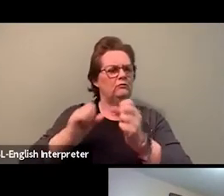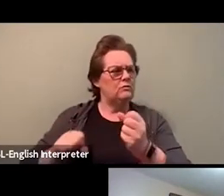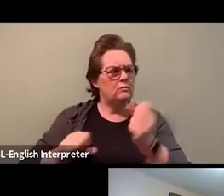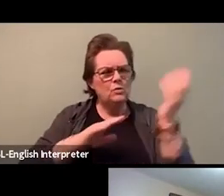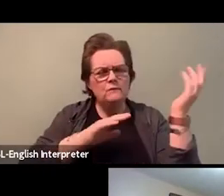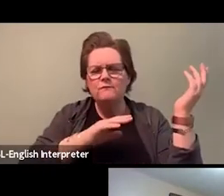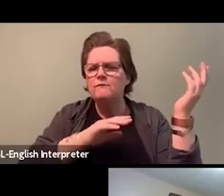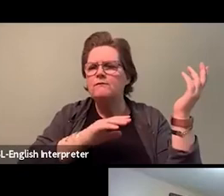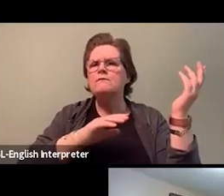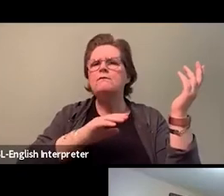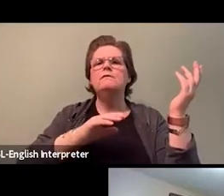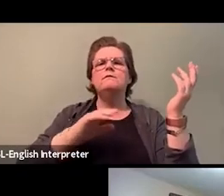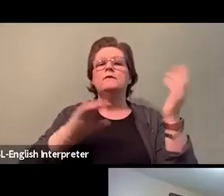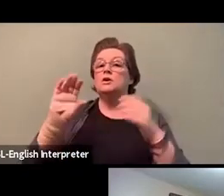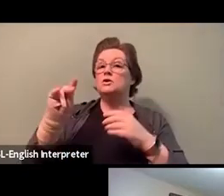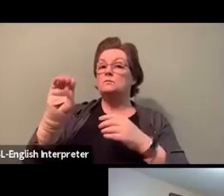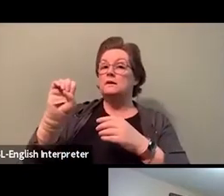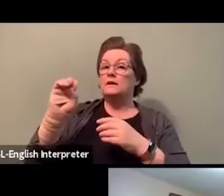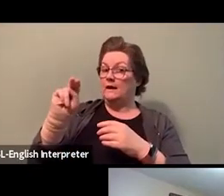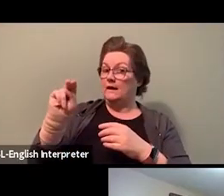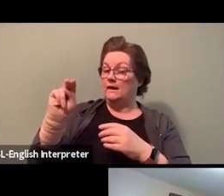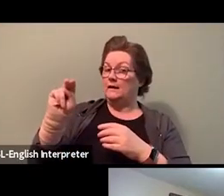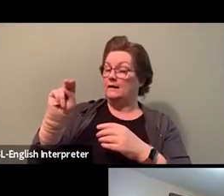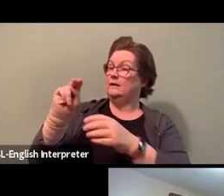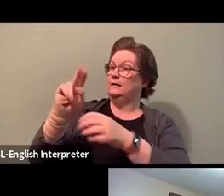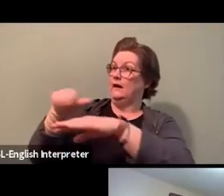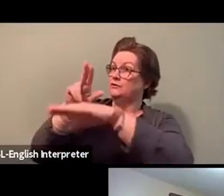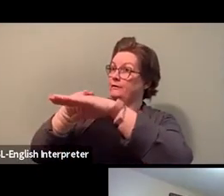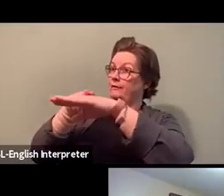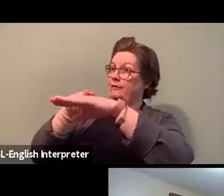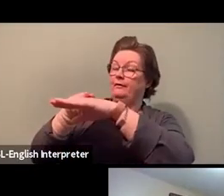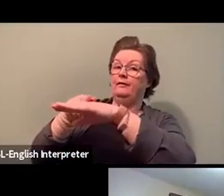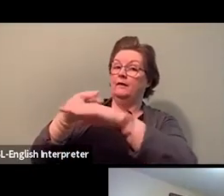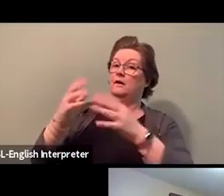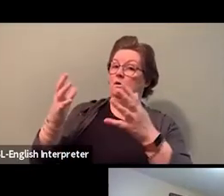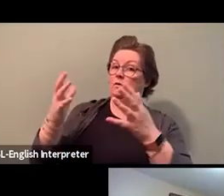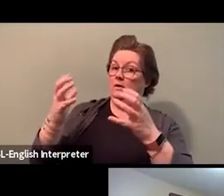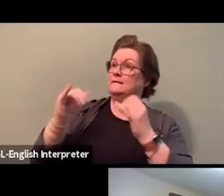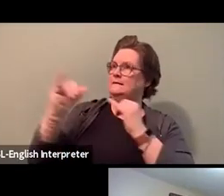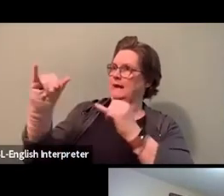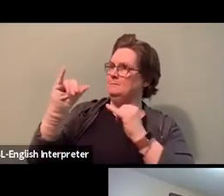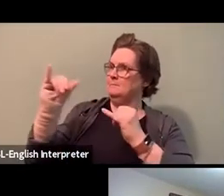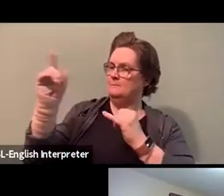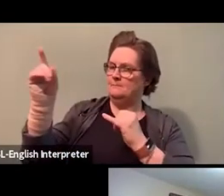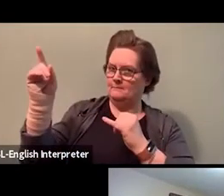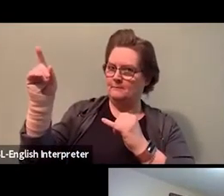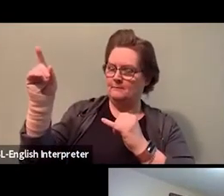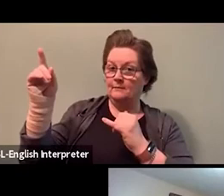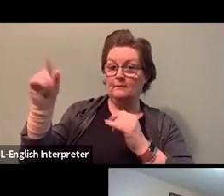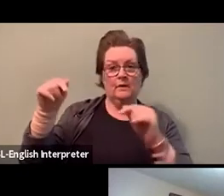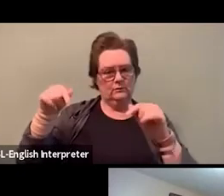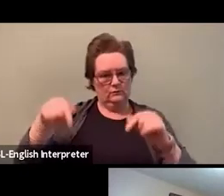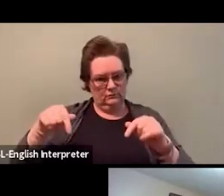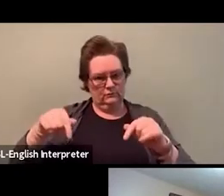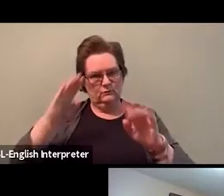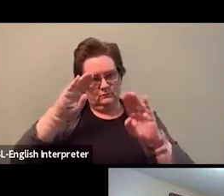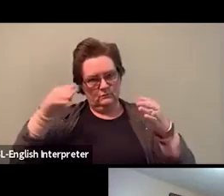and local unions in the region to do the same. And to ensure that CUPE in Ontario is safe